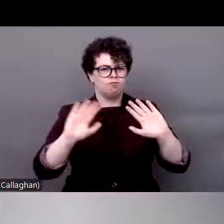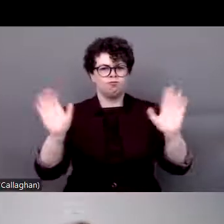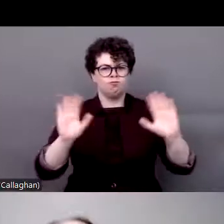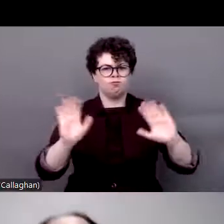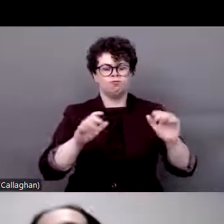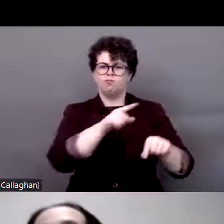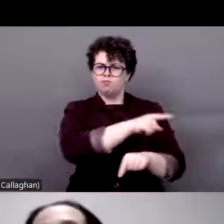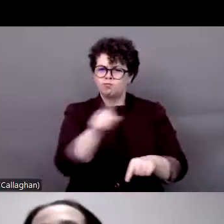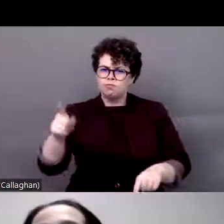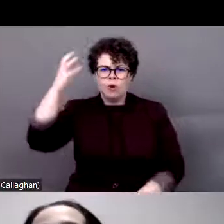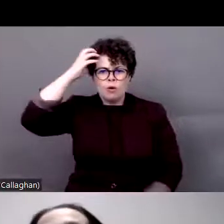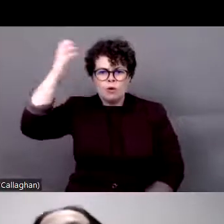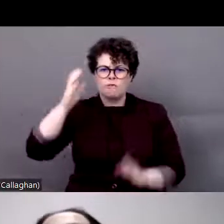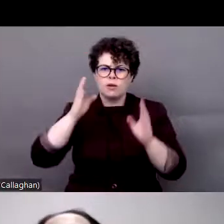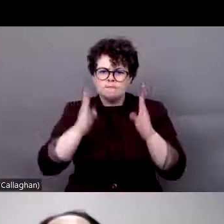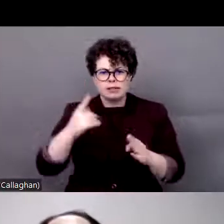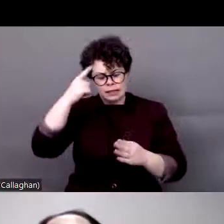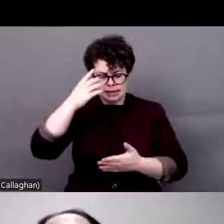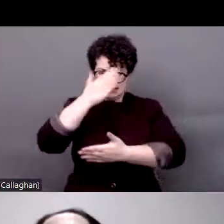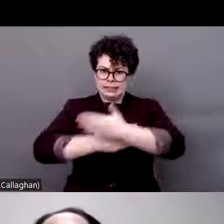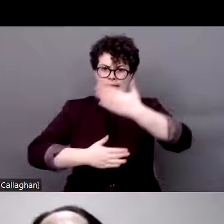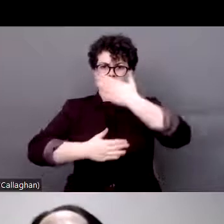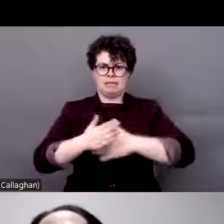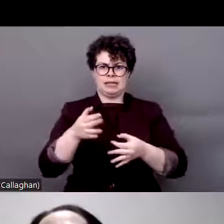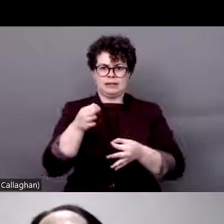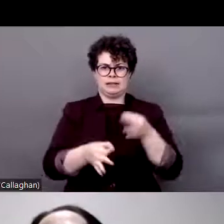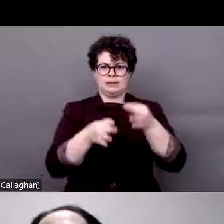the national disability strategies and Roma integration strategies,